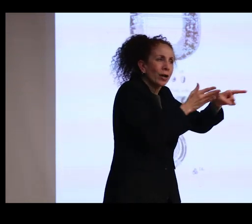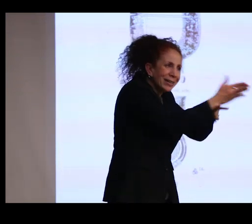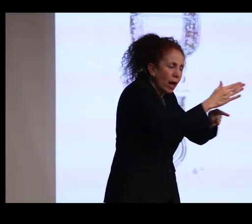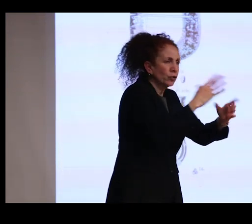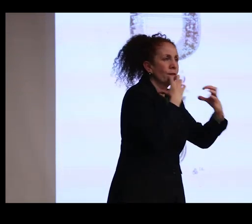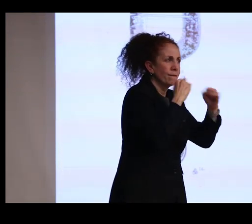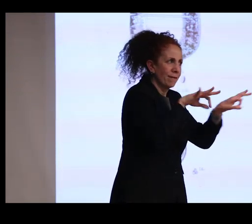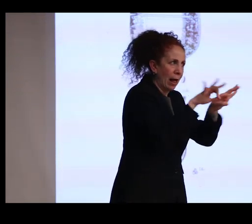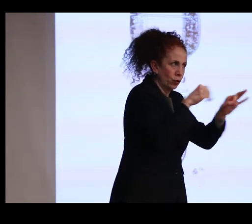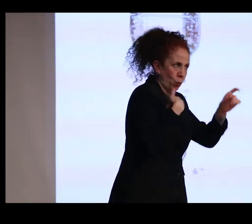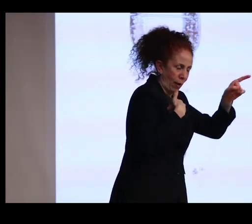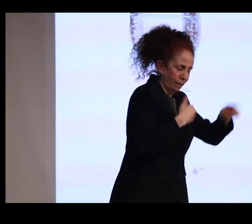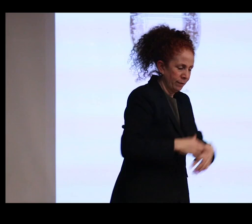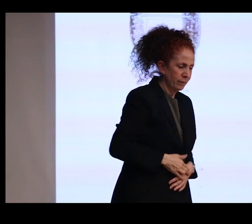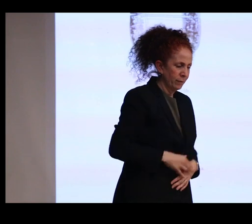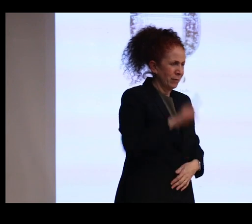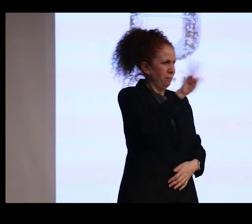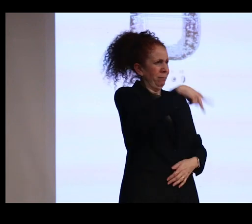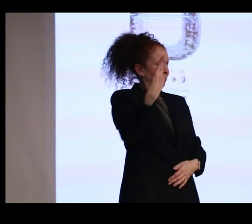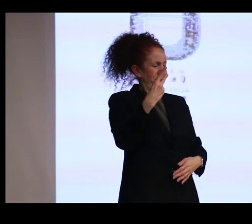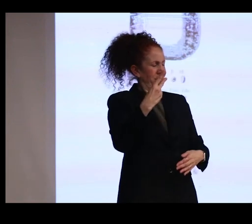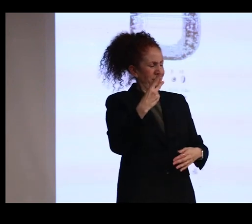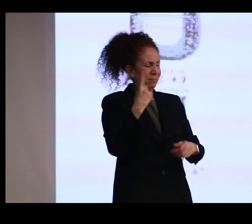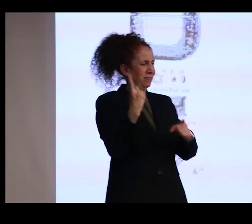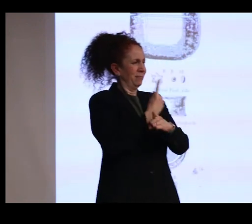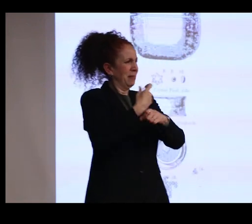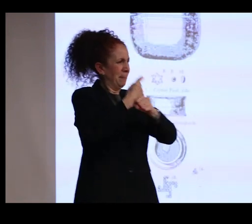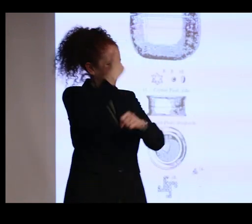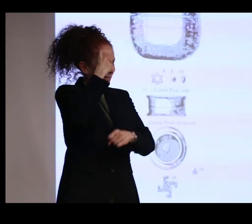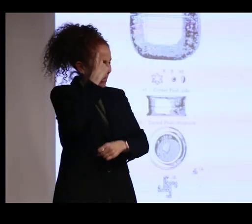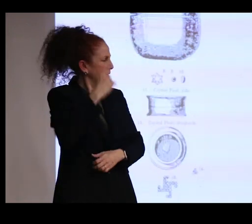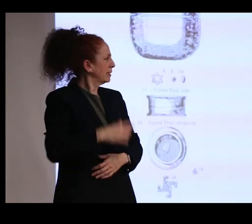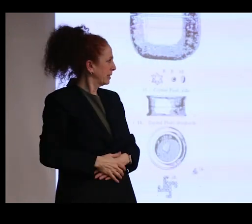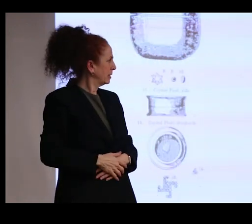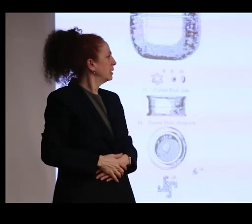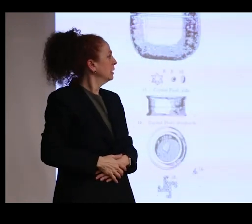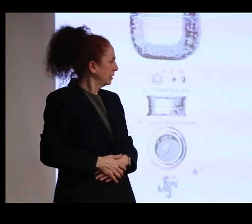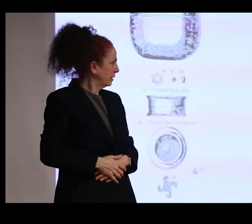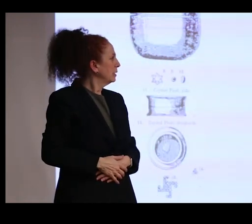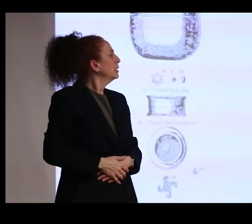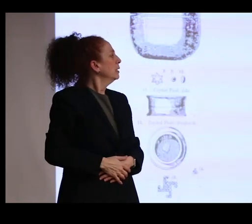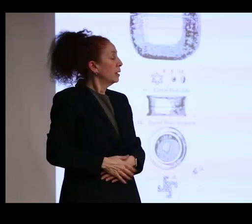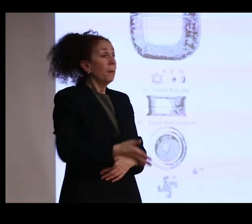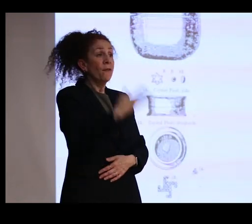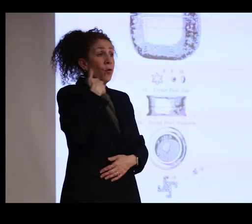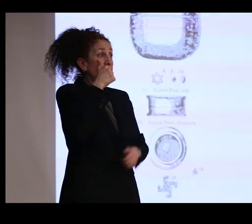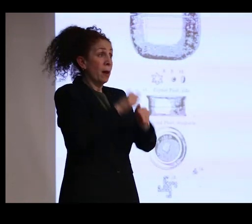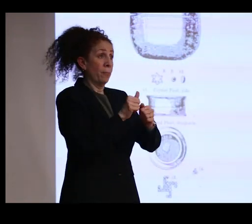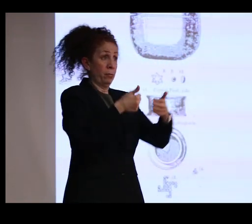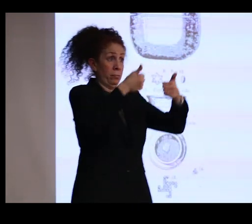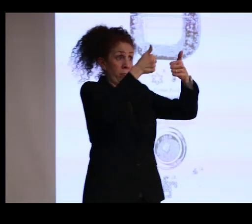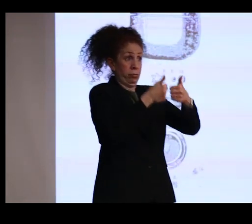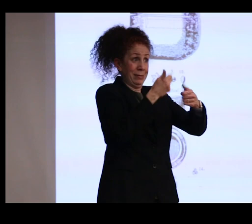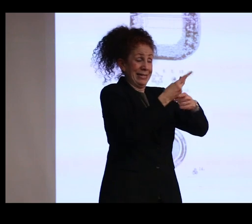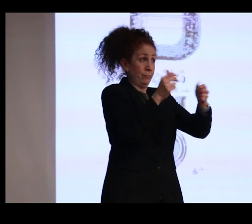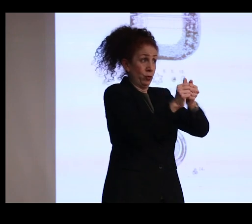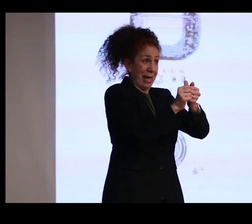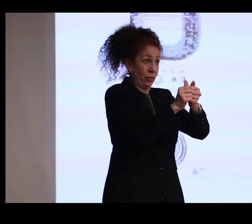A very confusing reversal of logic if, as we saw in the case of the Nataraja and the consort, things that stay together because of their sanctity